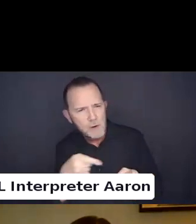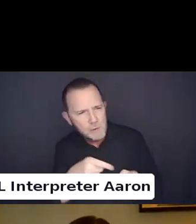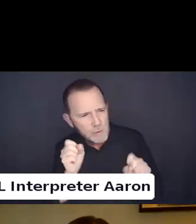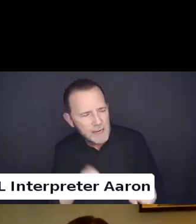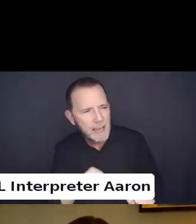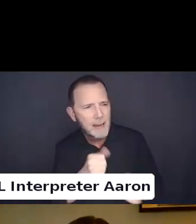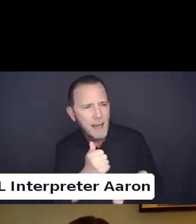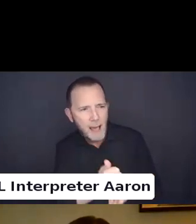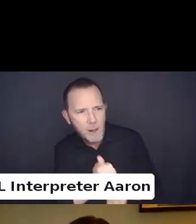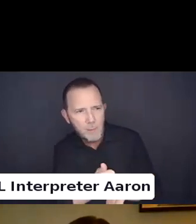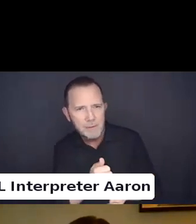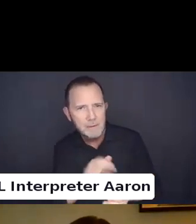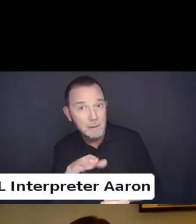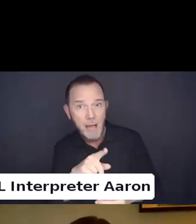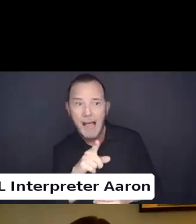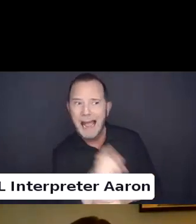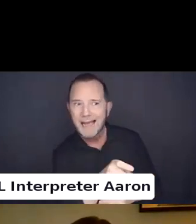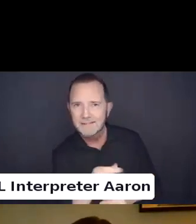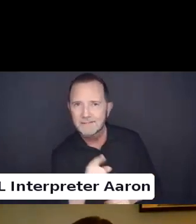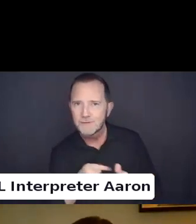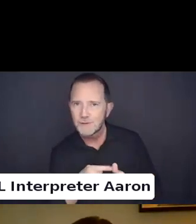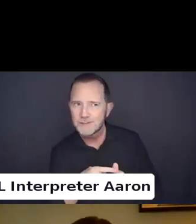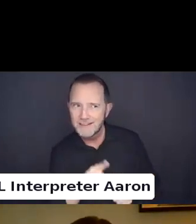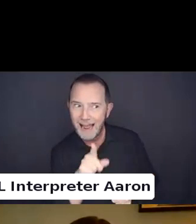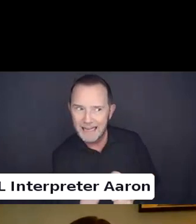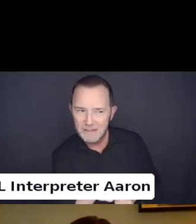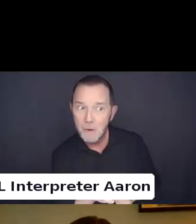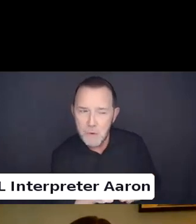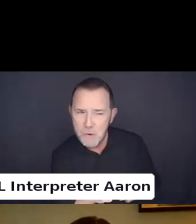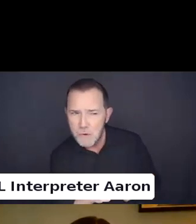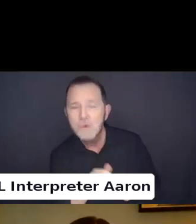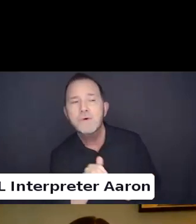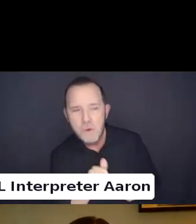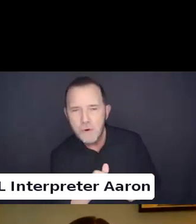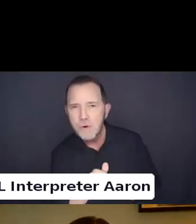Do so while still growing as a person. Still developing yourself.